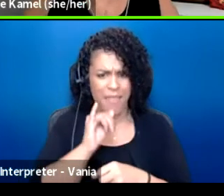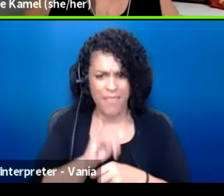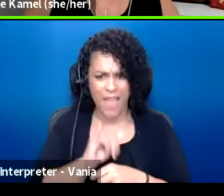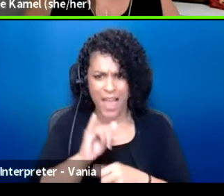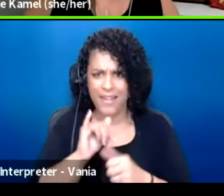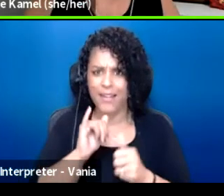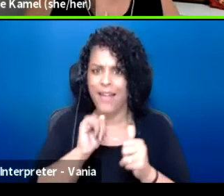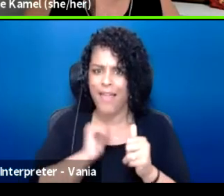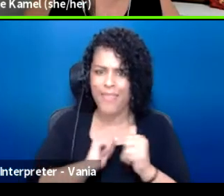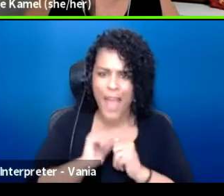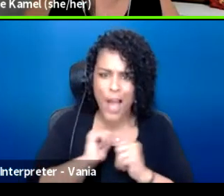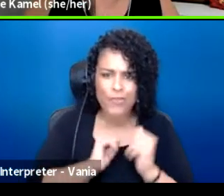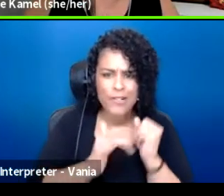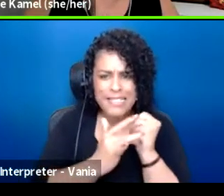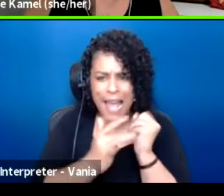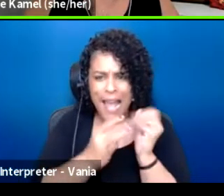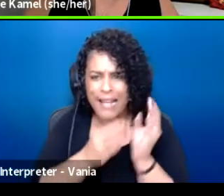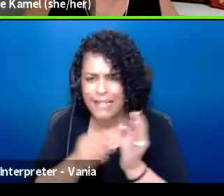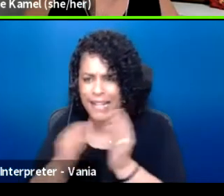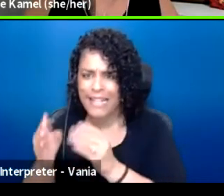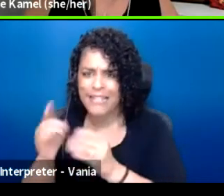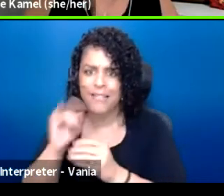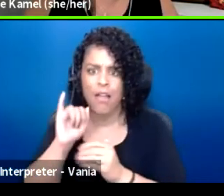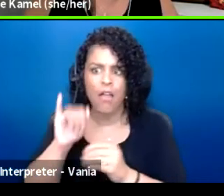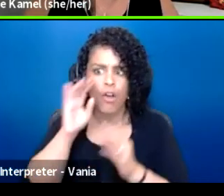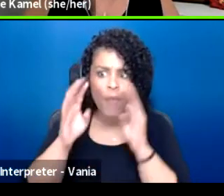or this creative process that we're also committed to